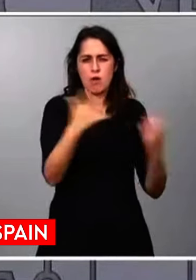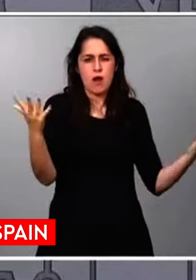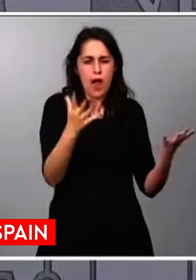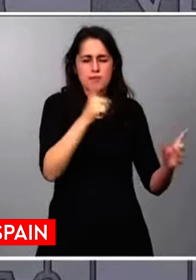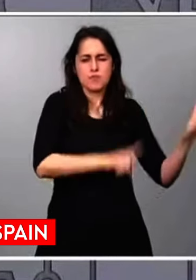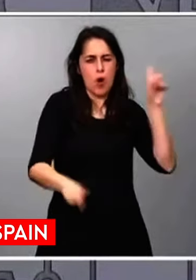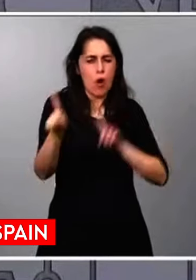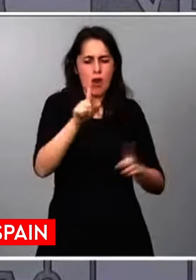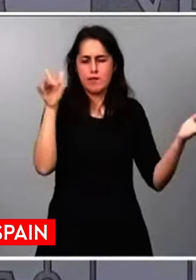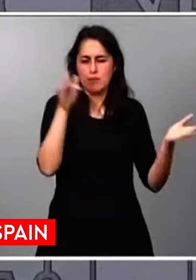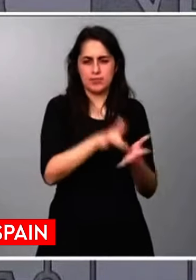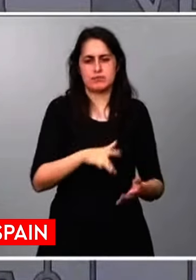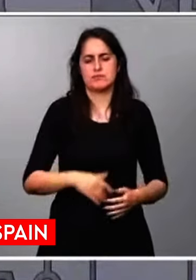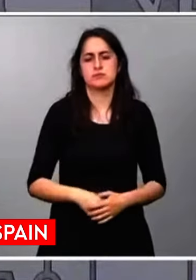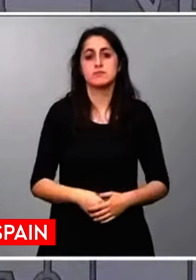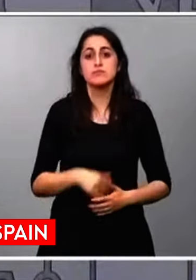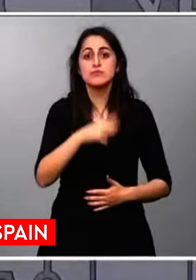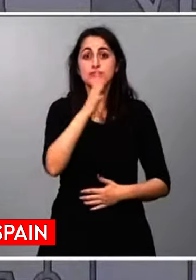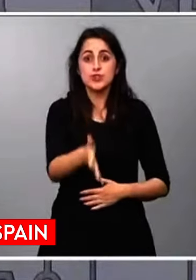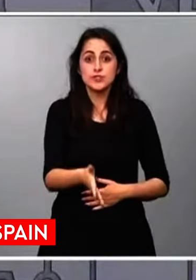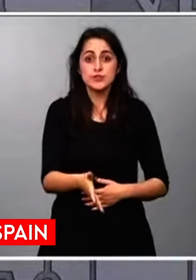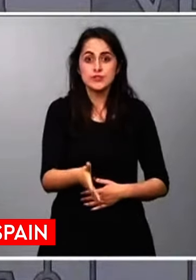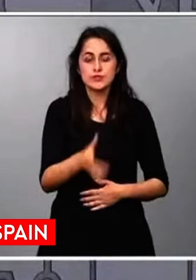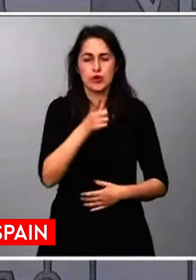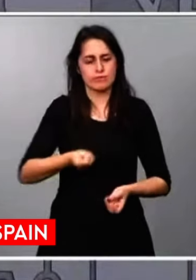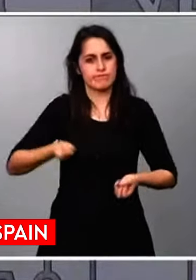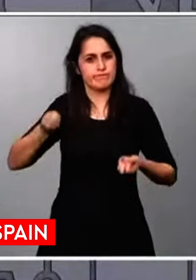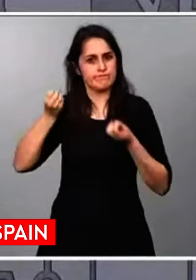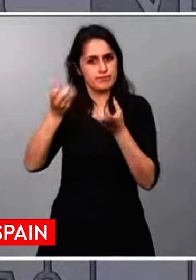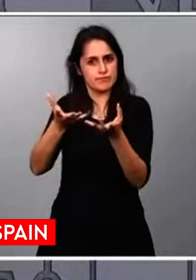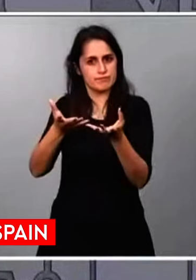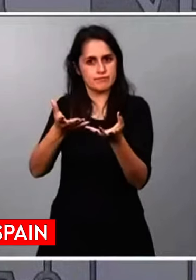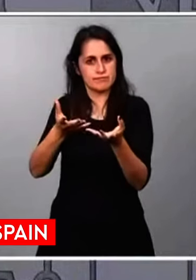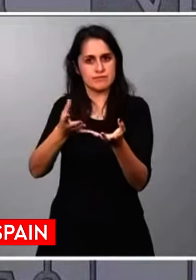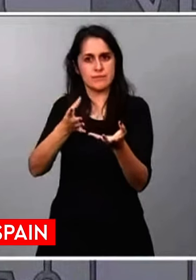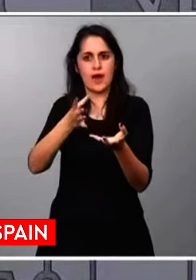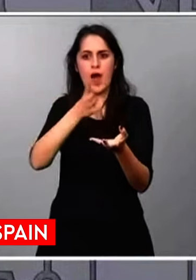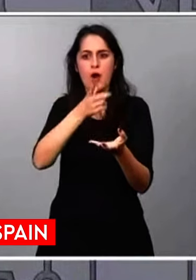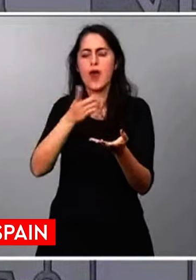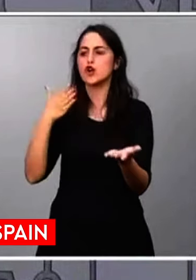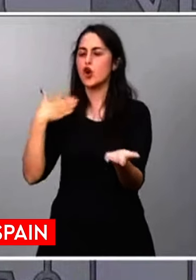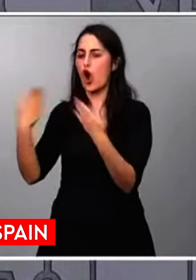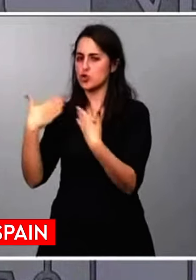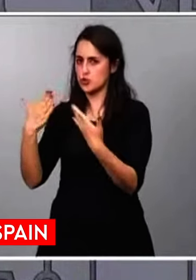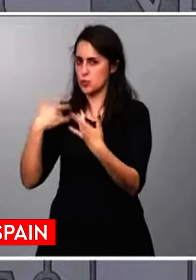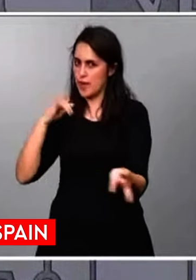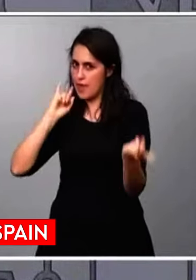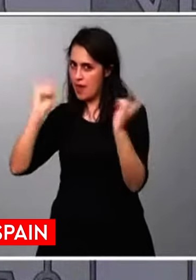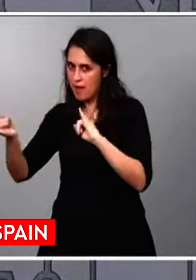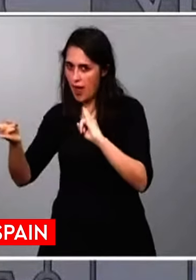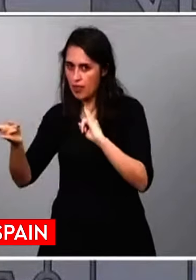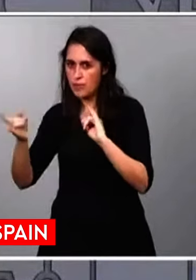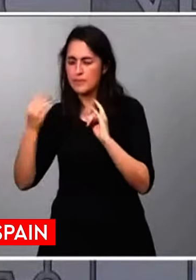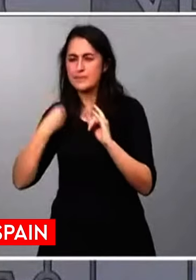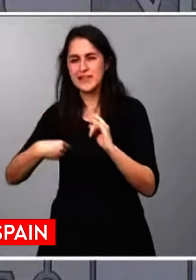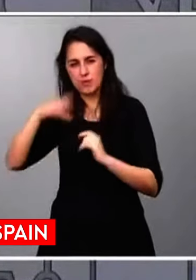For this reason, I announce that I have just called our ambassador in Buenos Aires for consultations.